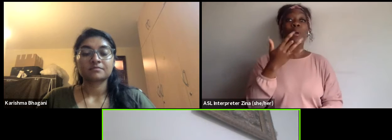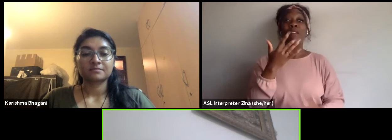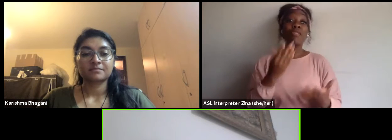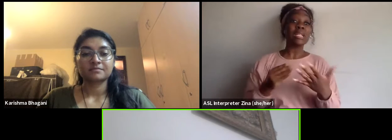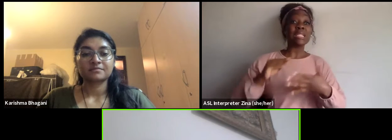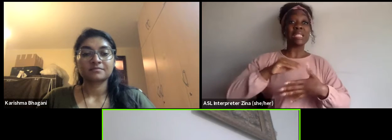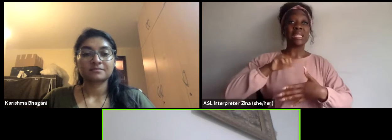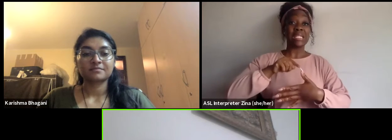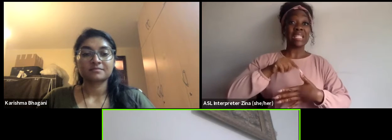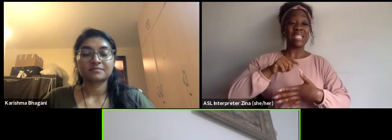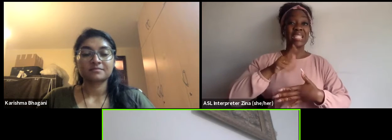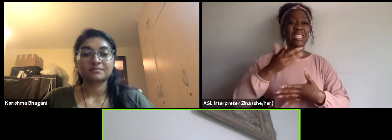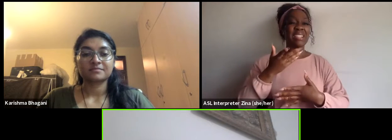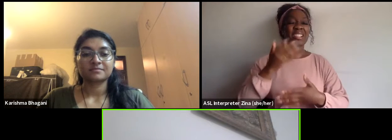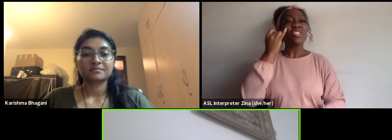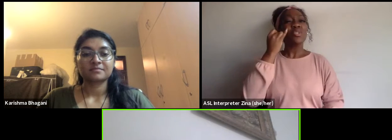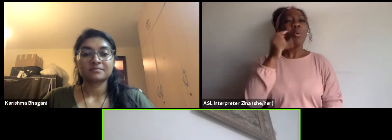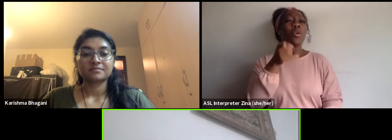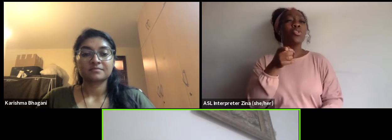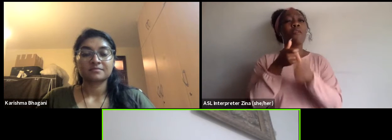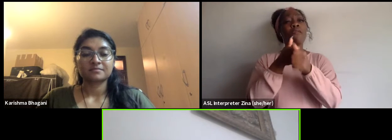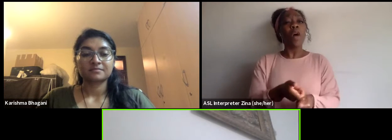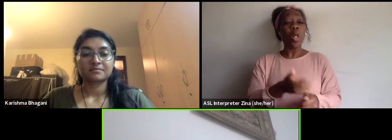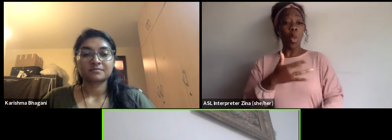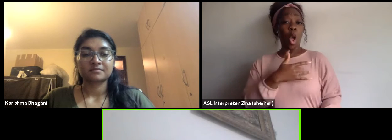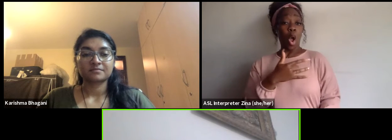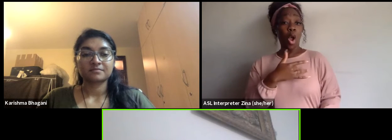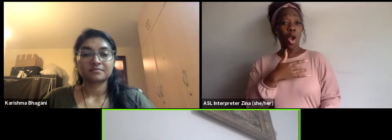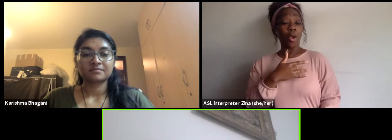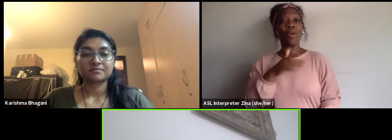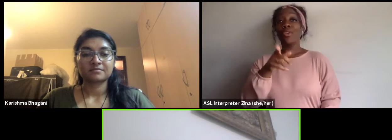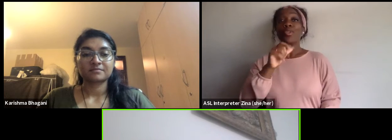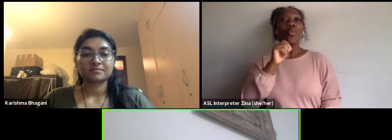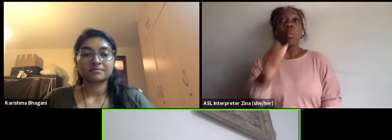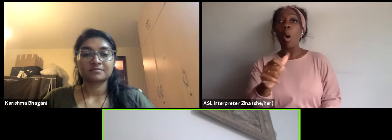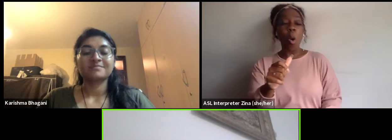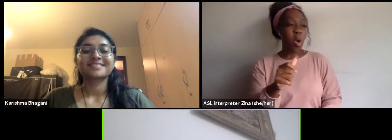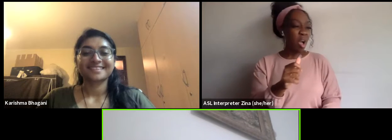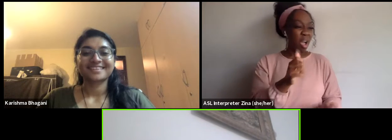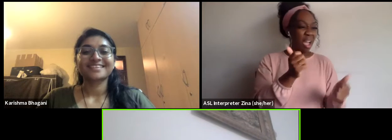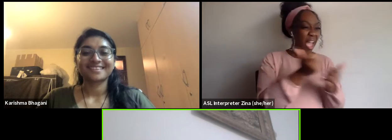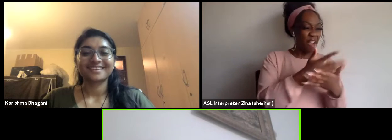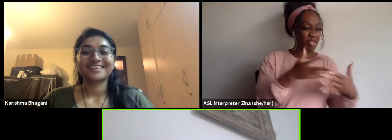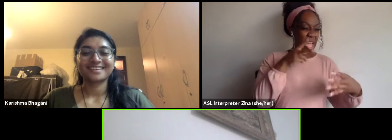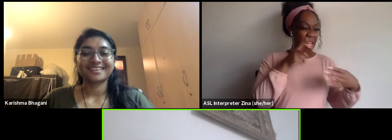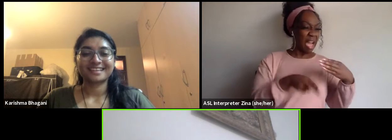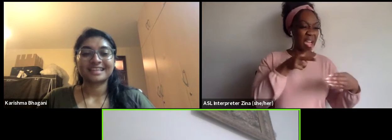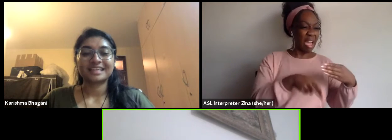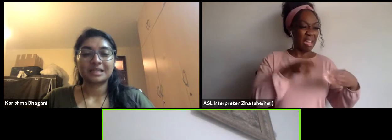will go through cutting everything else but not the essence of your project.